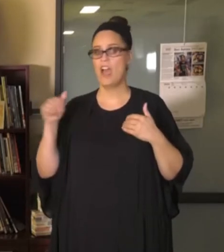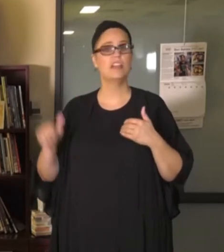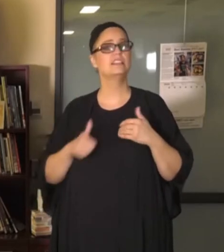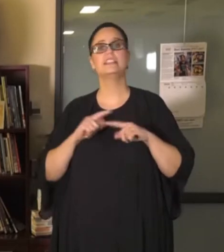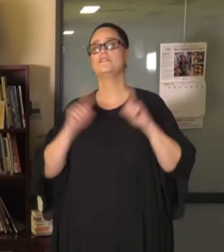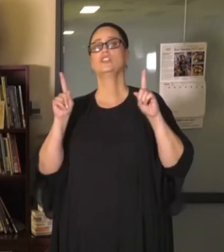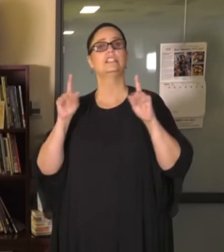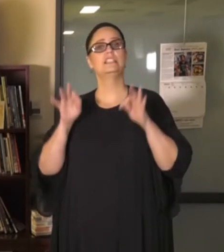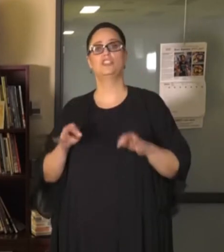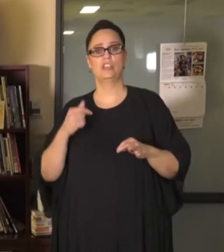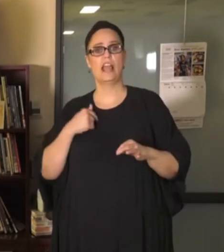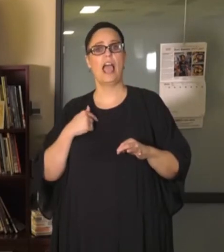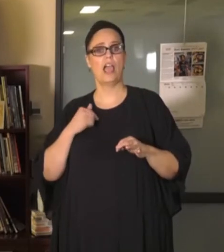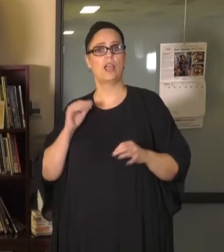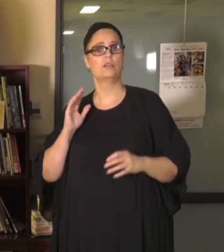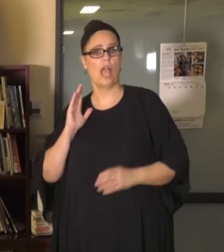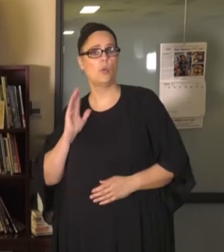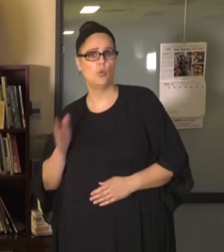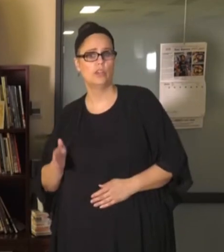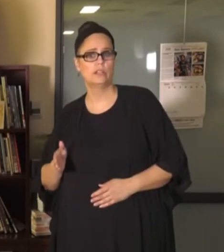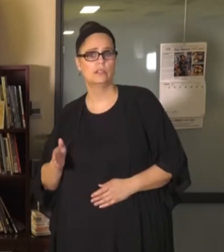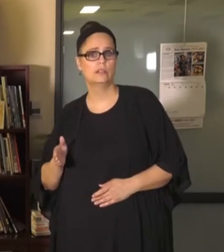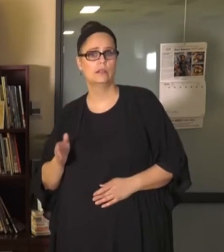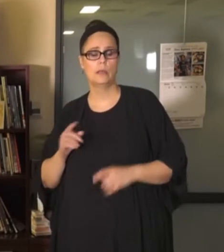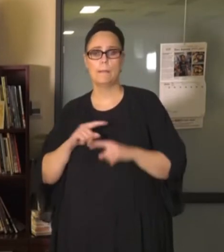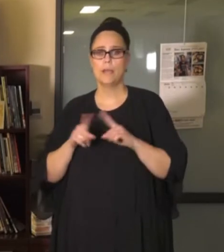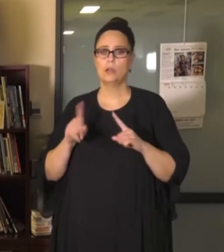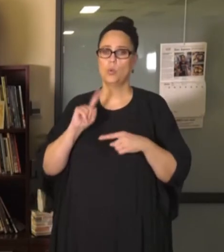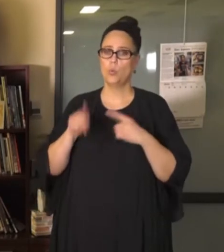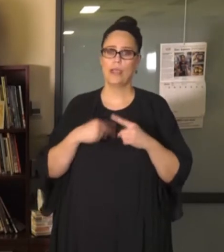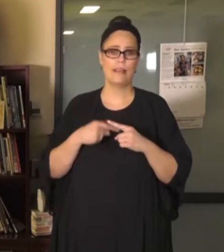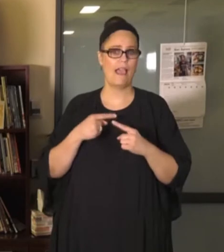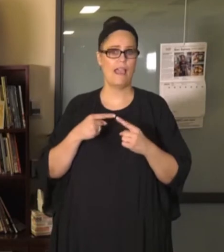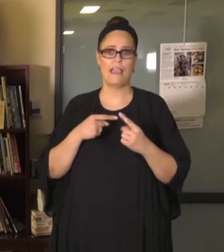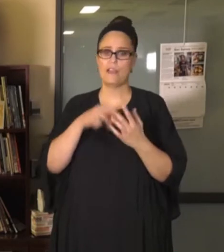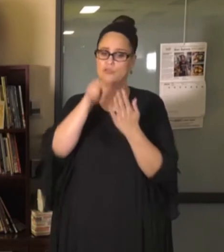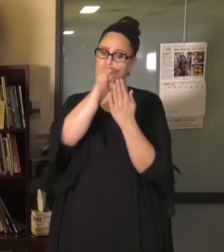but when i have to look at the feedback that I'm receiving from many families,